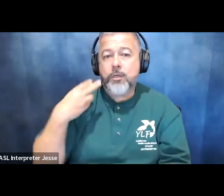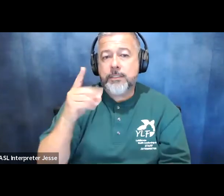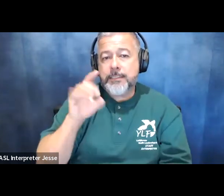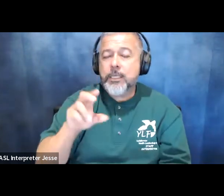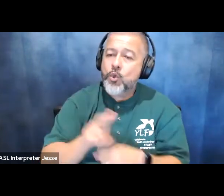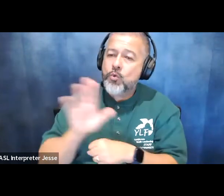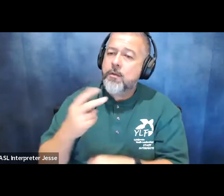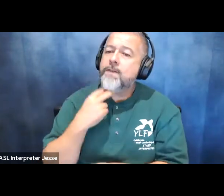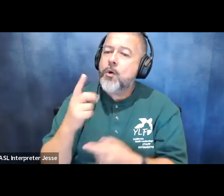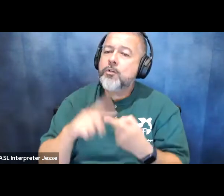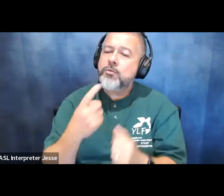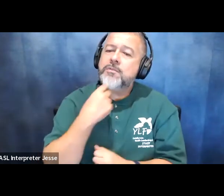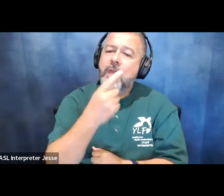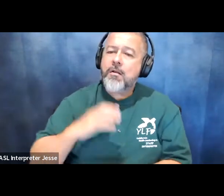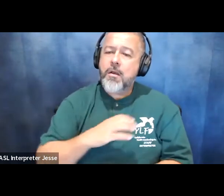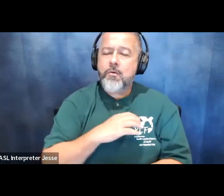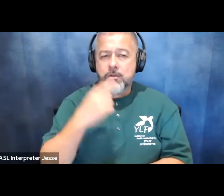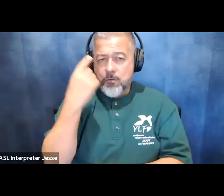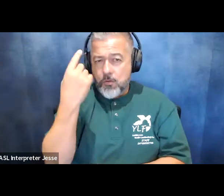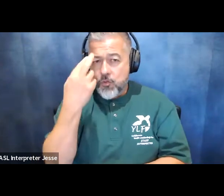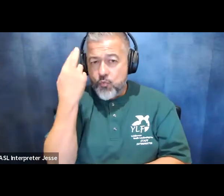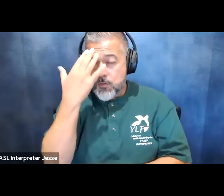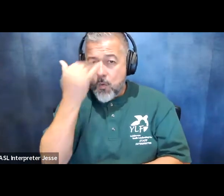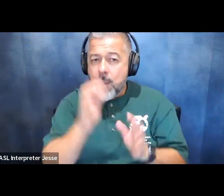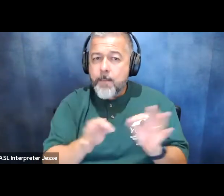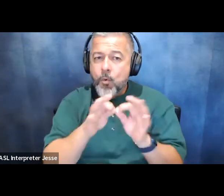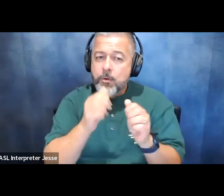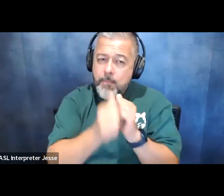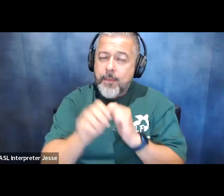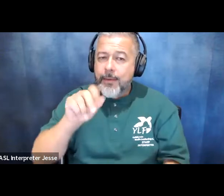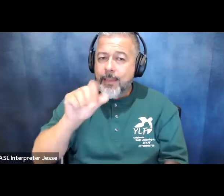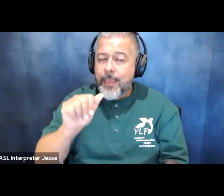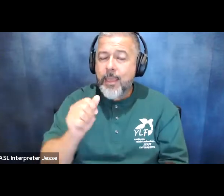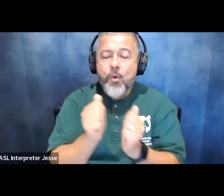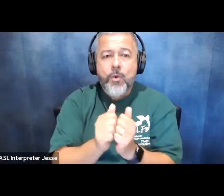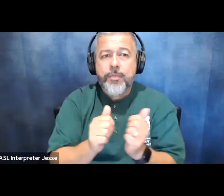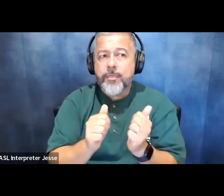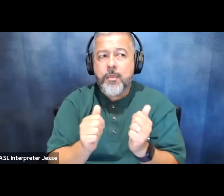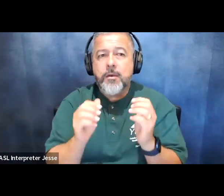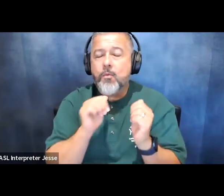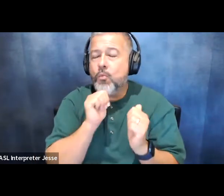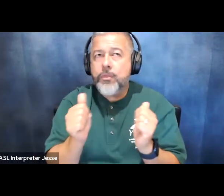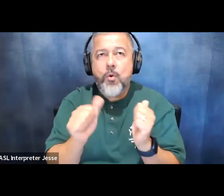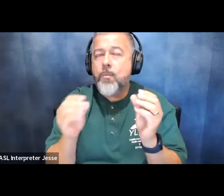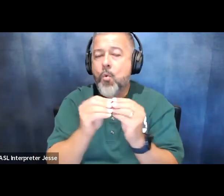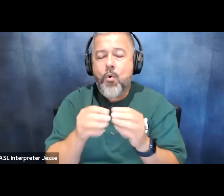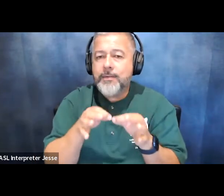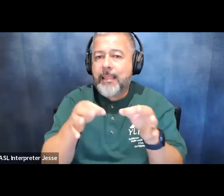congress why it was important to pass the ada without any further delay this led to the wheels